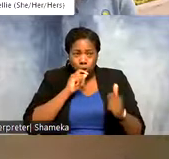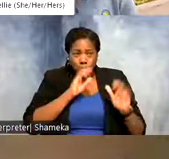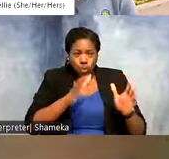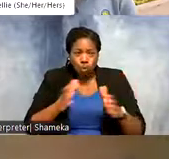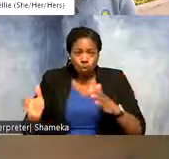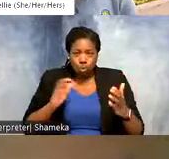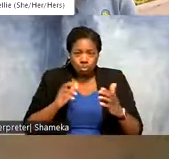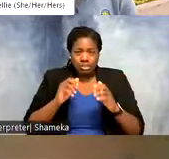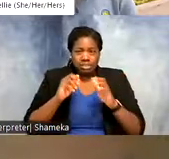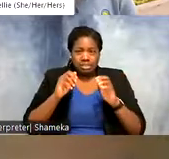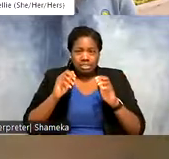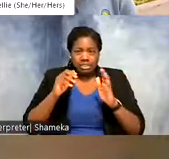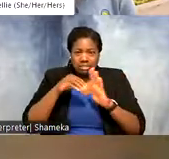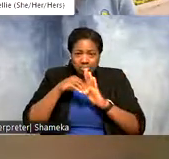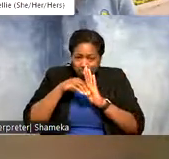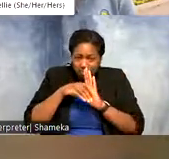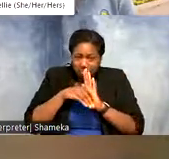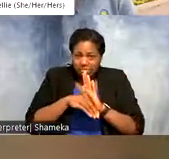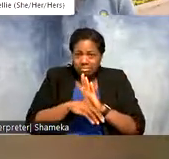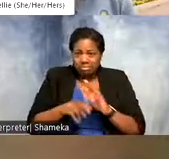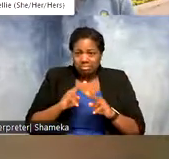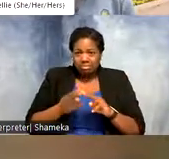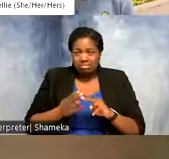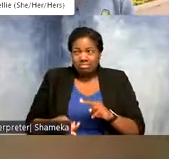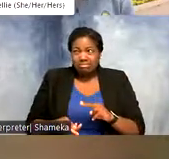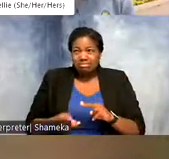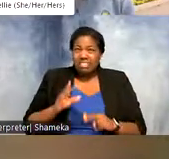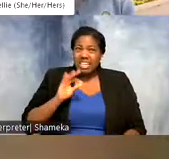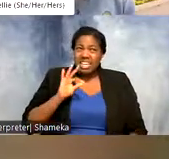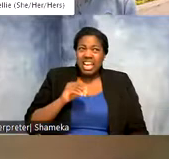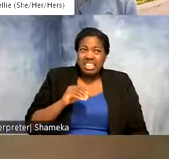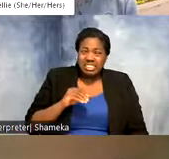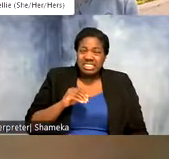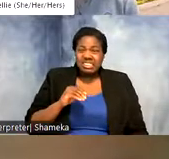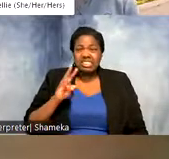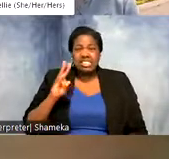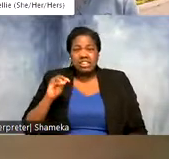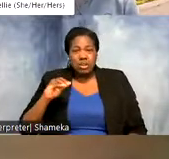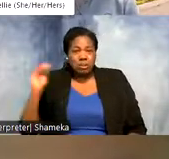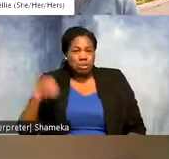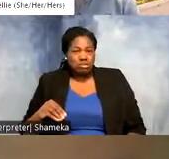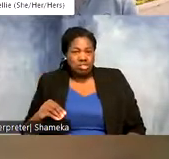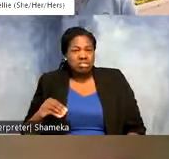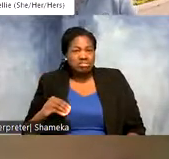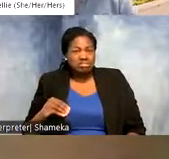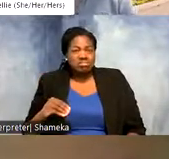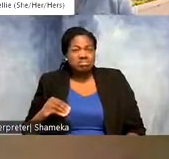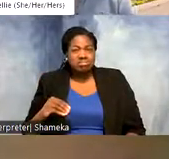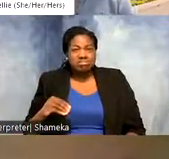down by as much as—well sometimes 90—but often 70 percent or so. So we're trying to